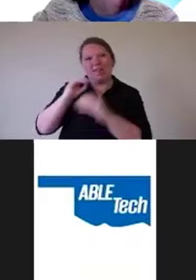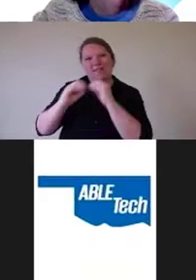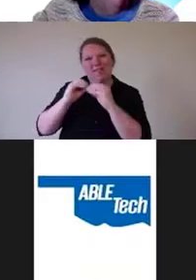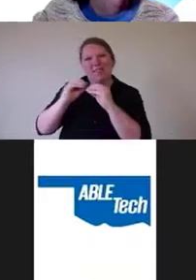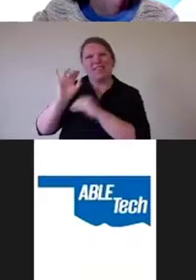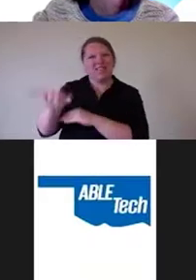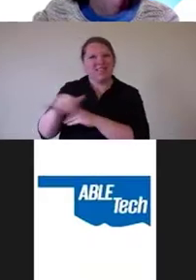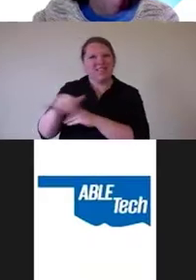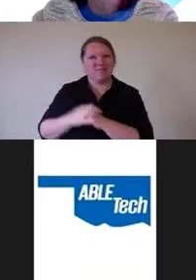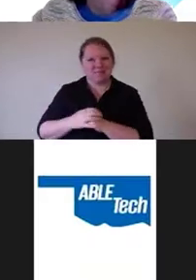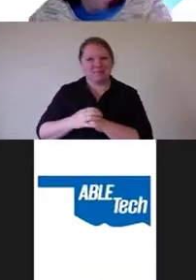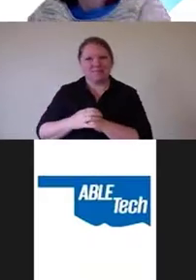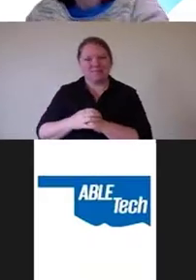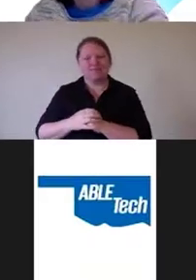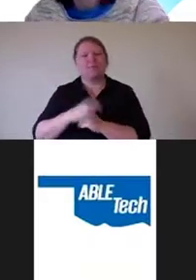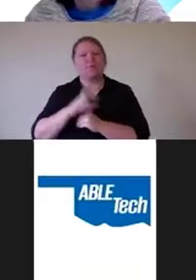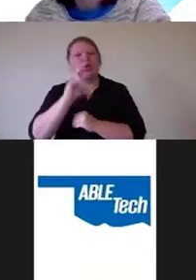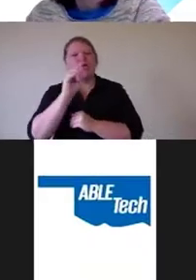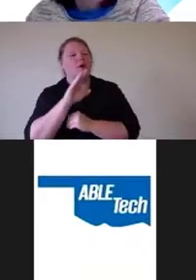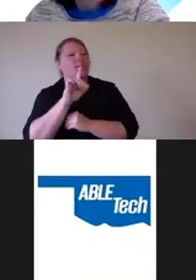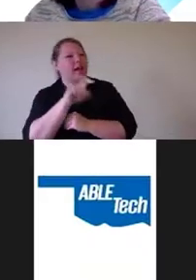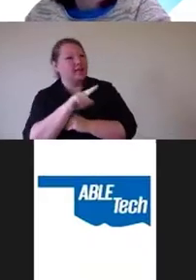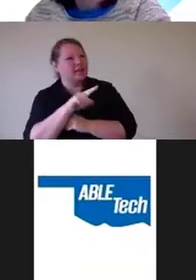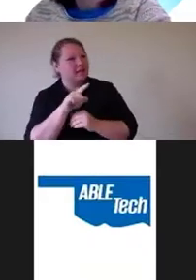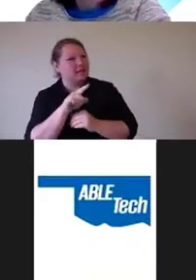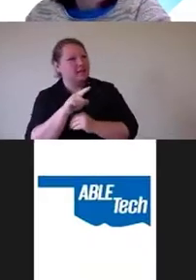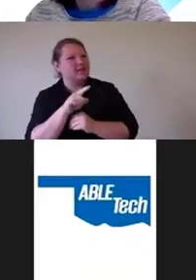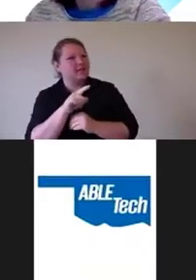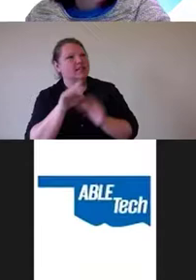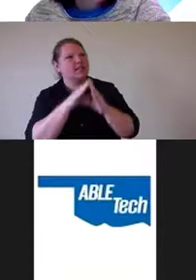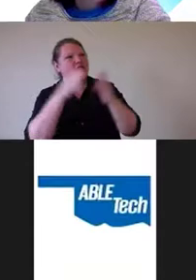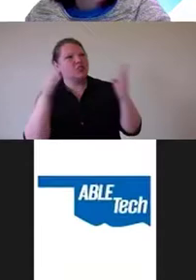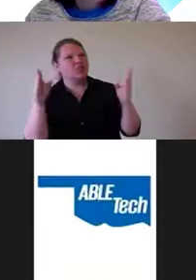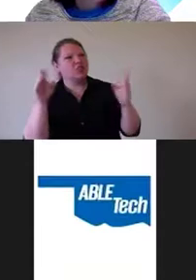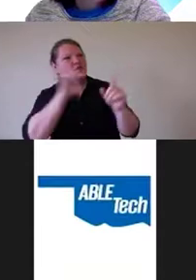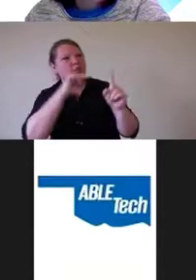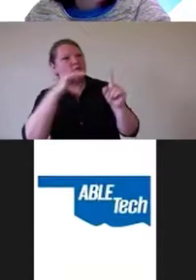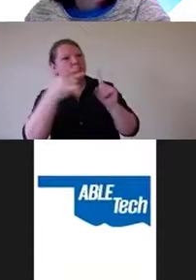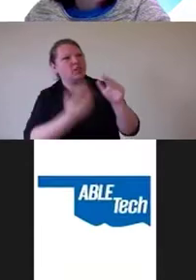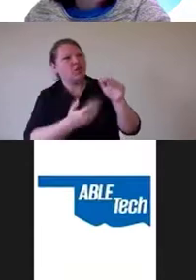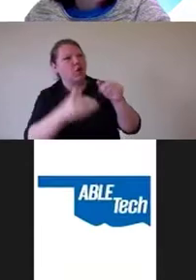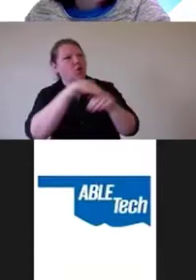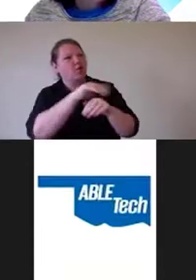Thank you, Sheri. We have another question, the general perception of overlay users is that overlays may